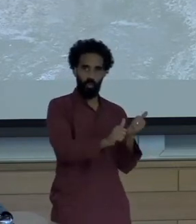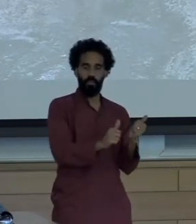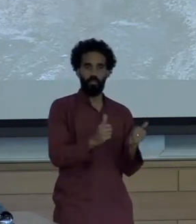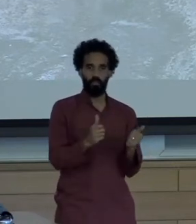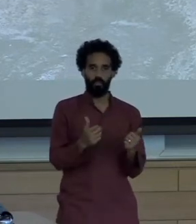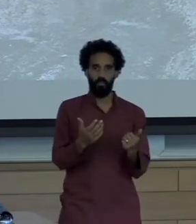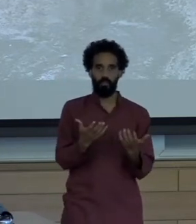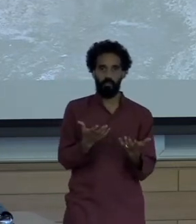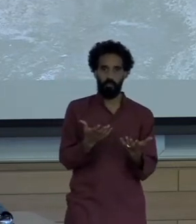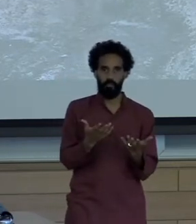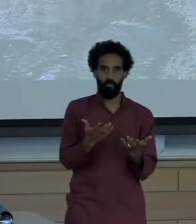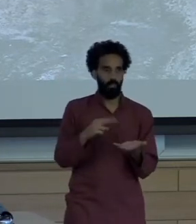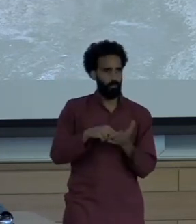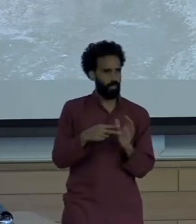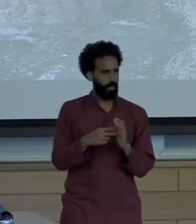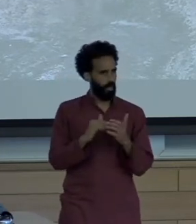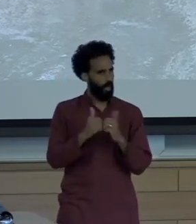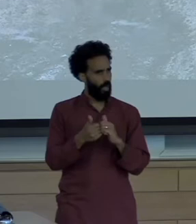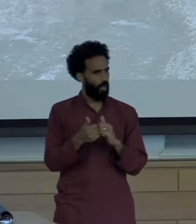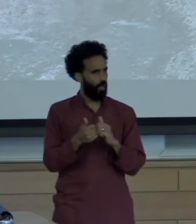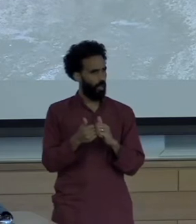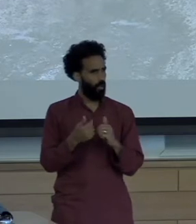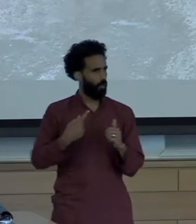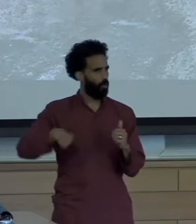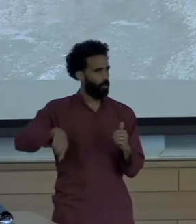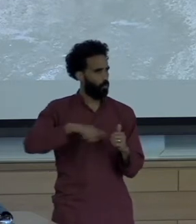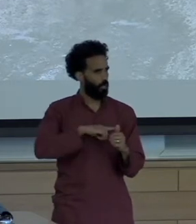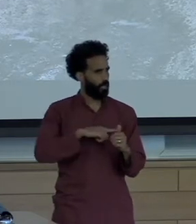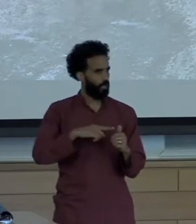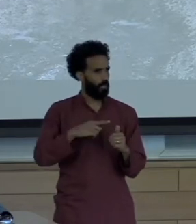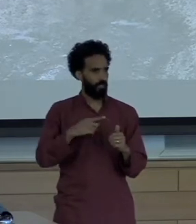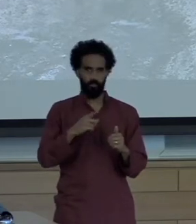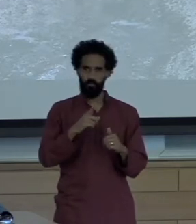inform decisions about the compromises at stake